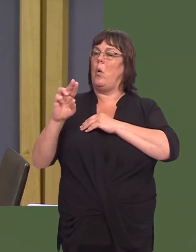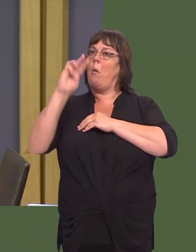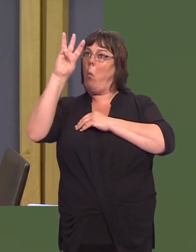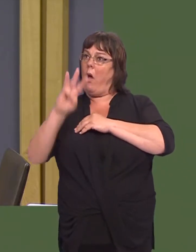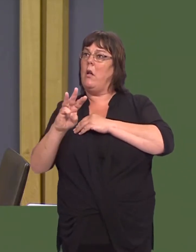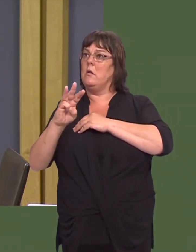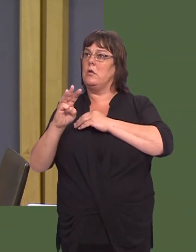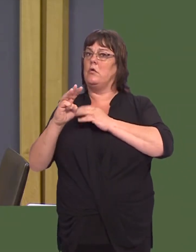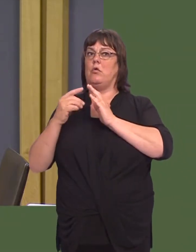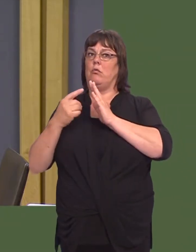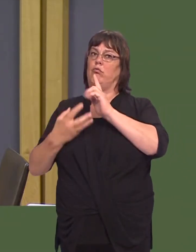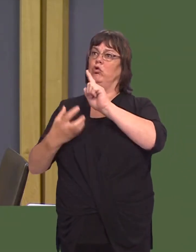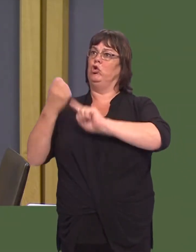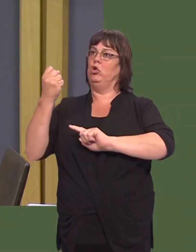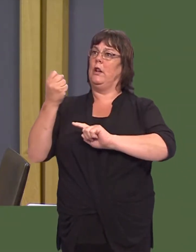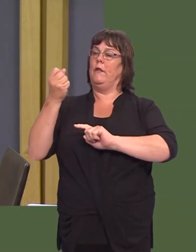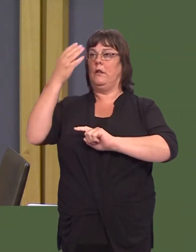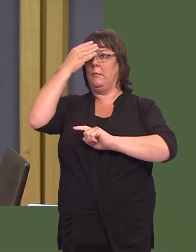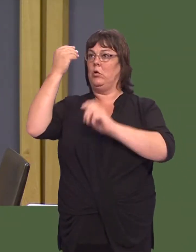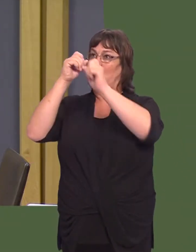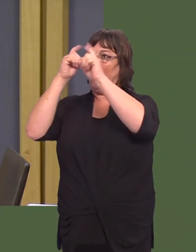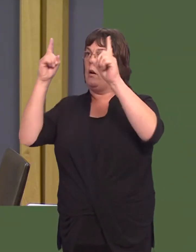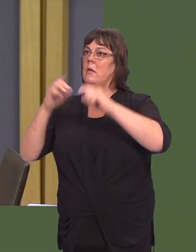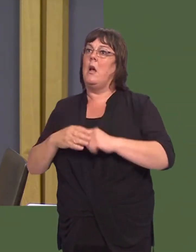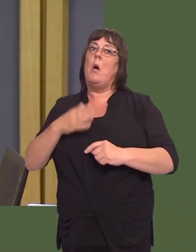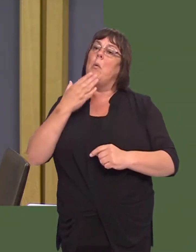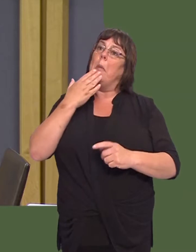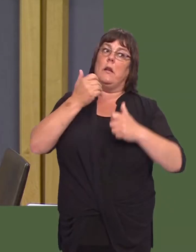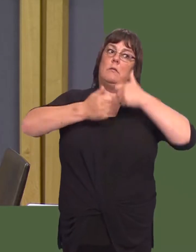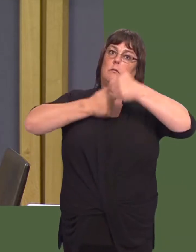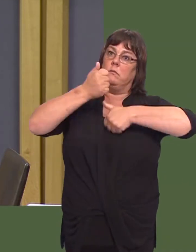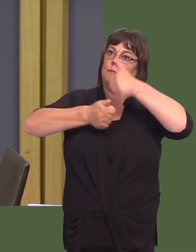Will you join with me in congratulating both St Josephís school and South Wales Fire and